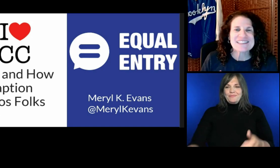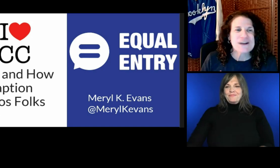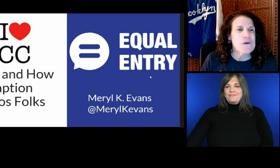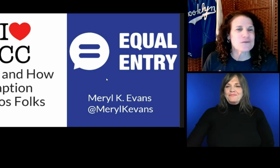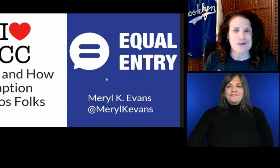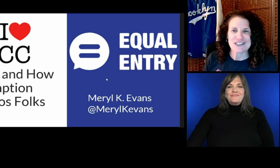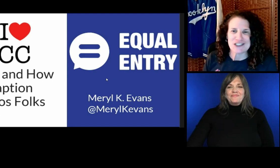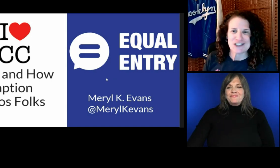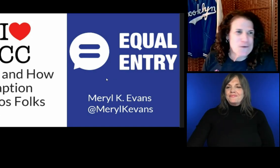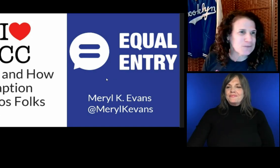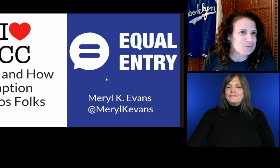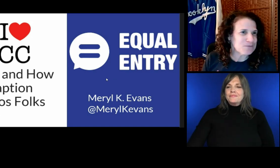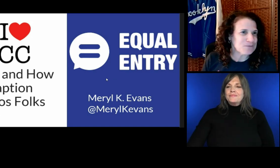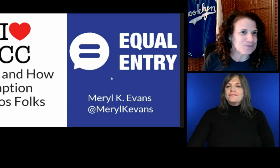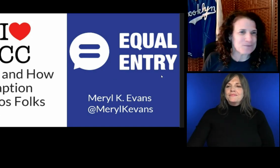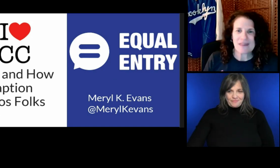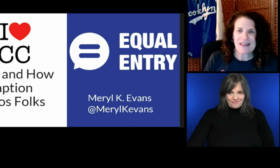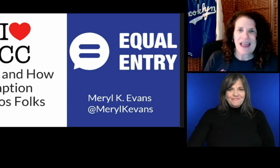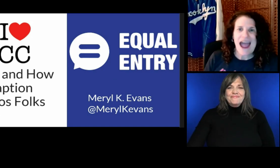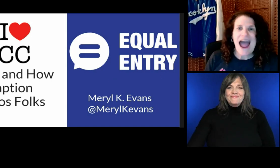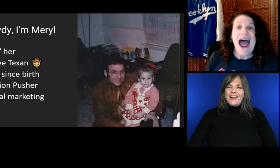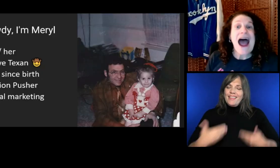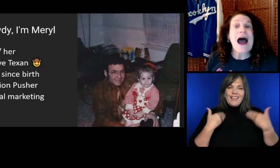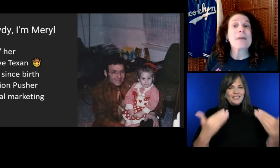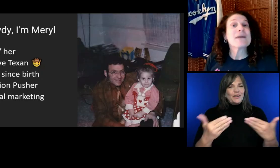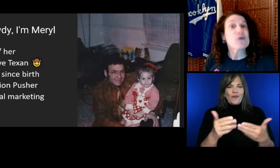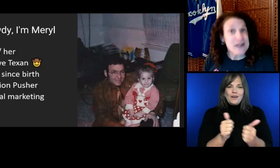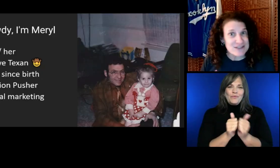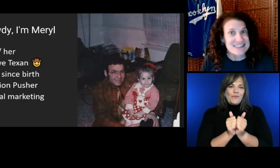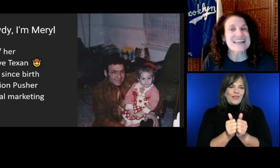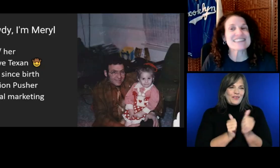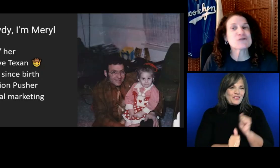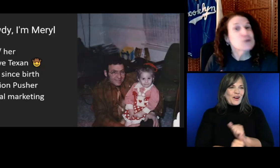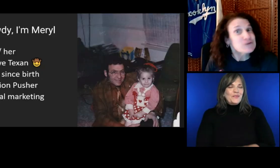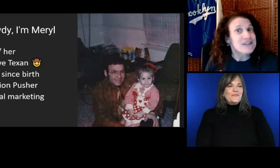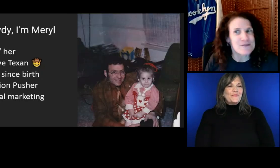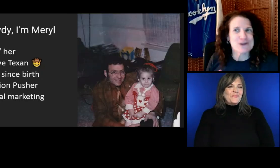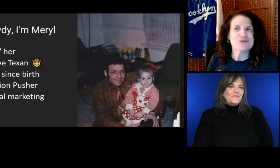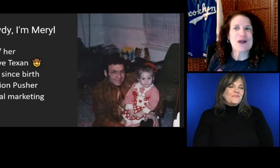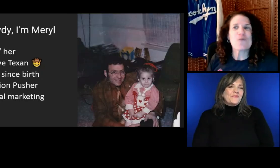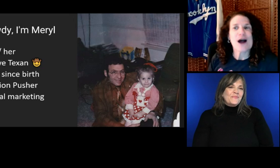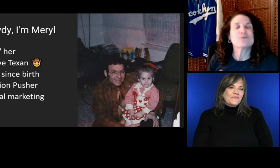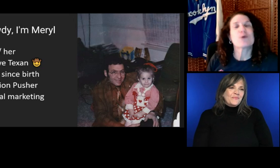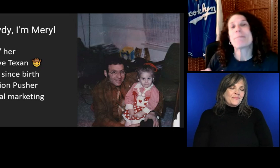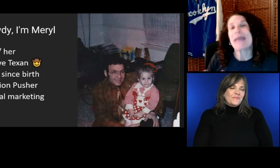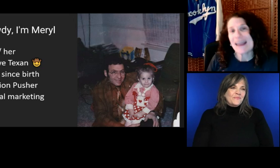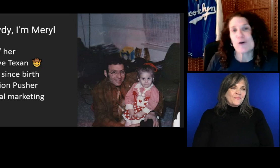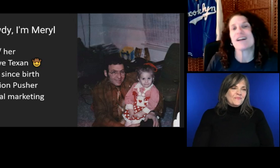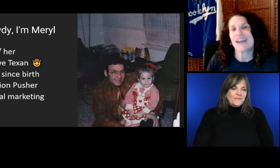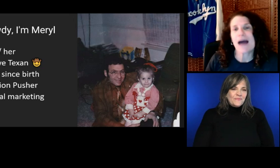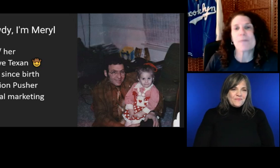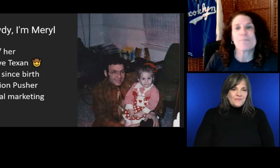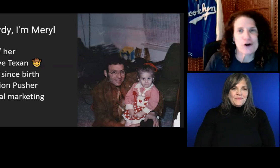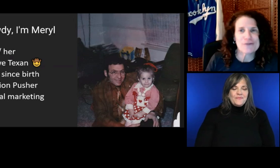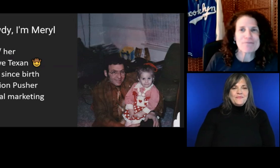Let's get on with the show. I'm Meryl Evans. It rhymes with beryl, not pearl.